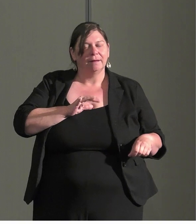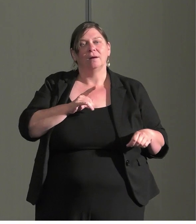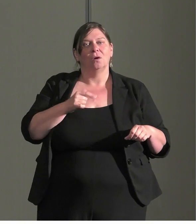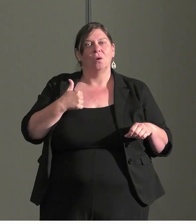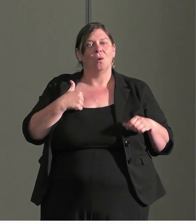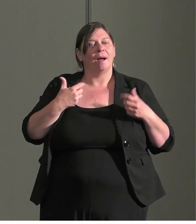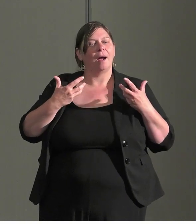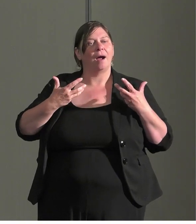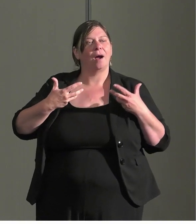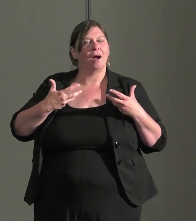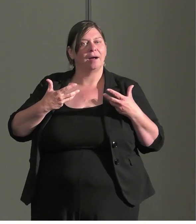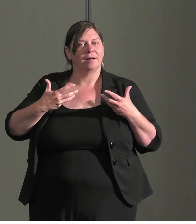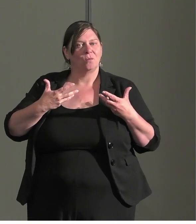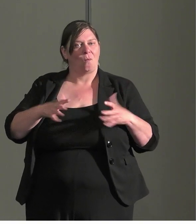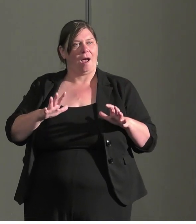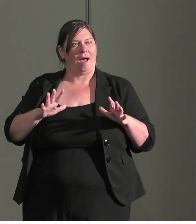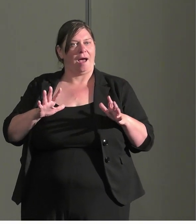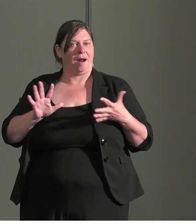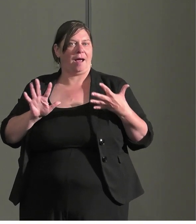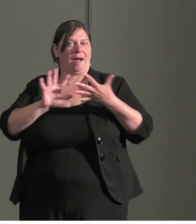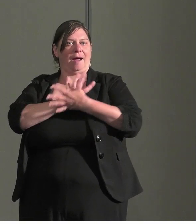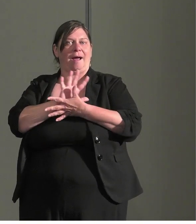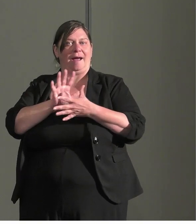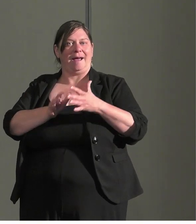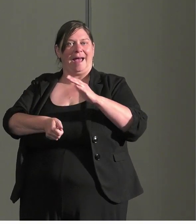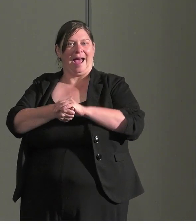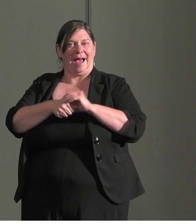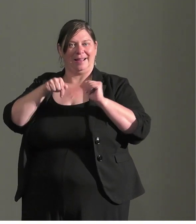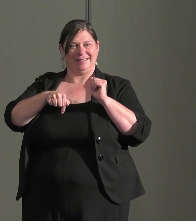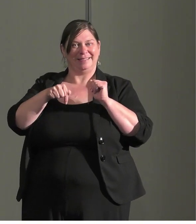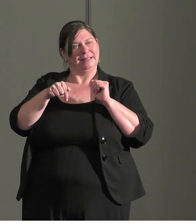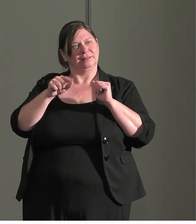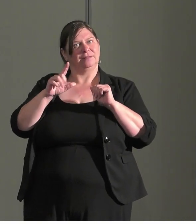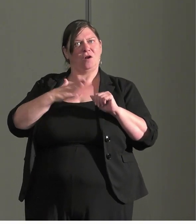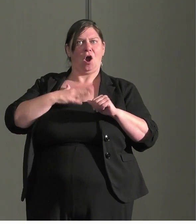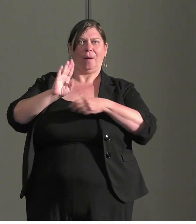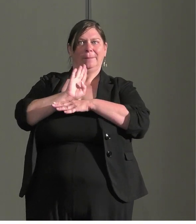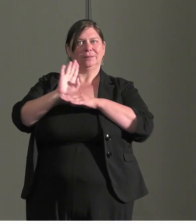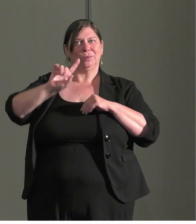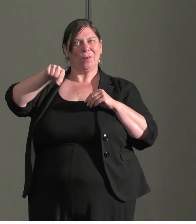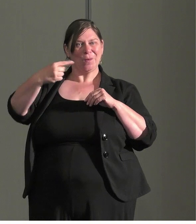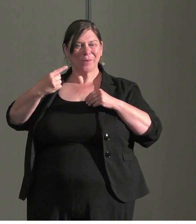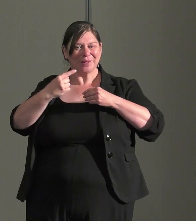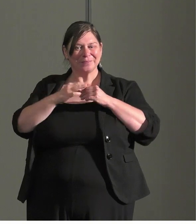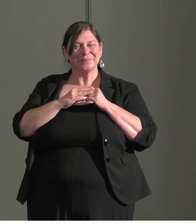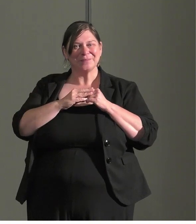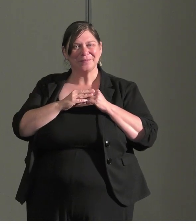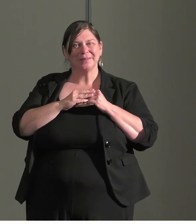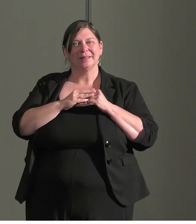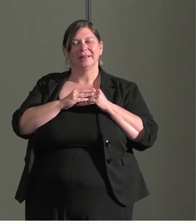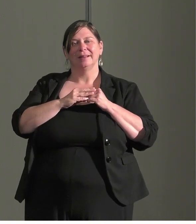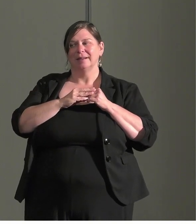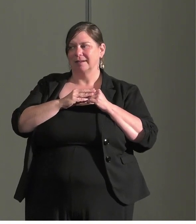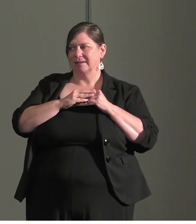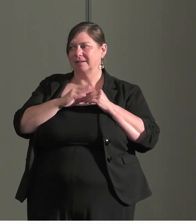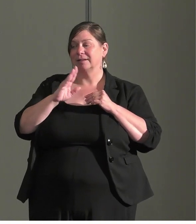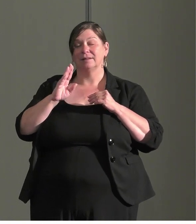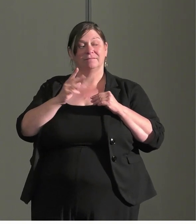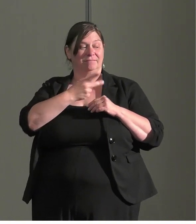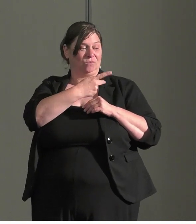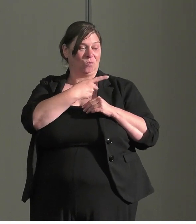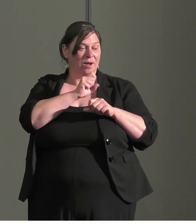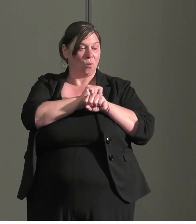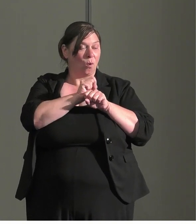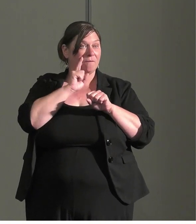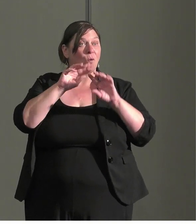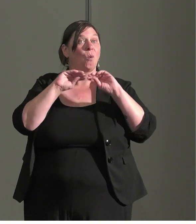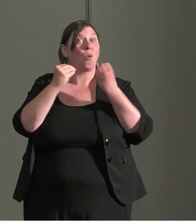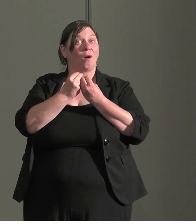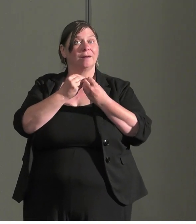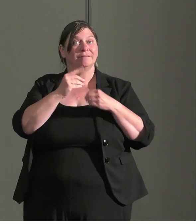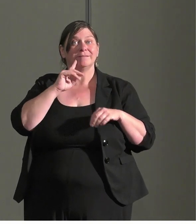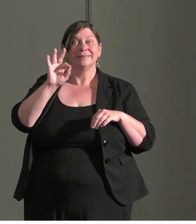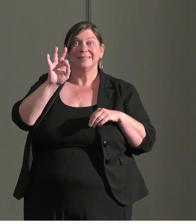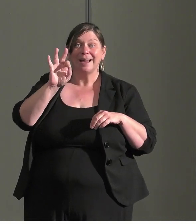wanted the to hide it and keep it as a -- we work for an organization with 9,500 zero plus